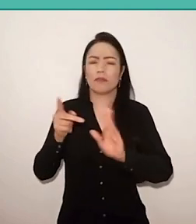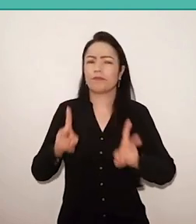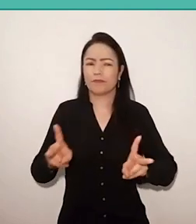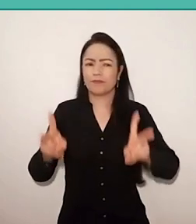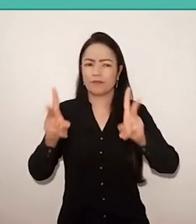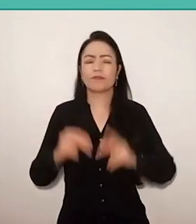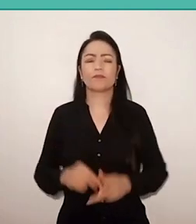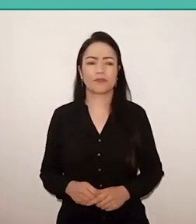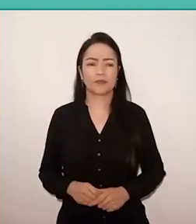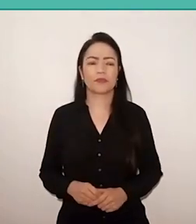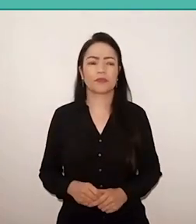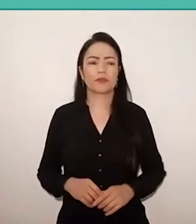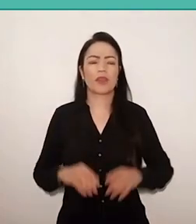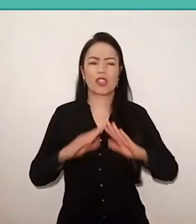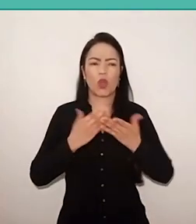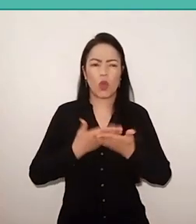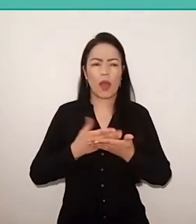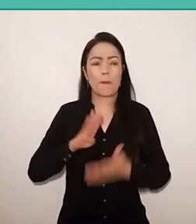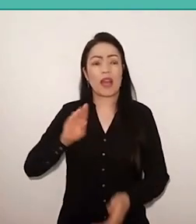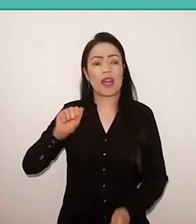that he develops in the "“Pedagogia do Oprimido”,